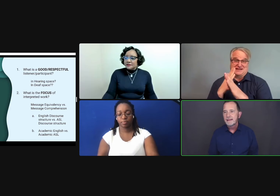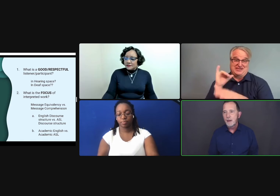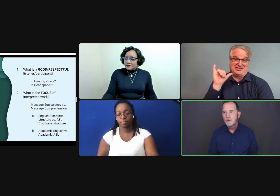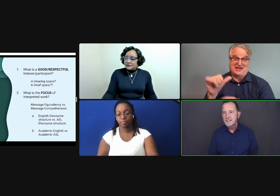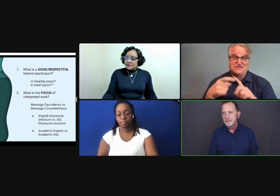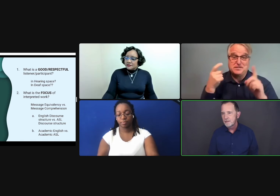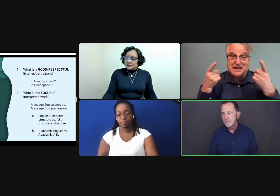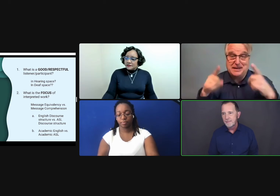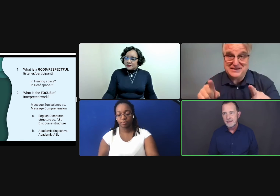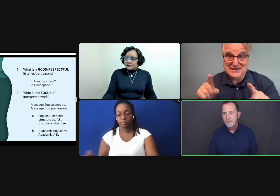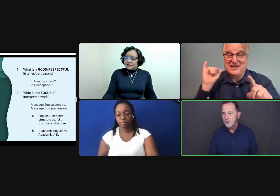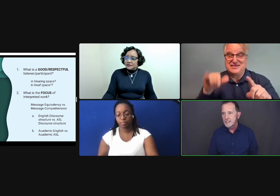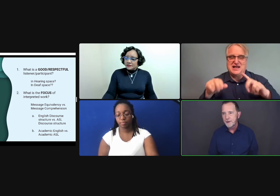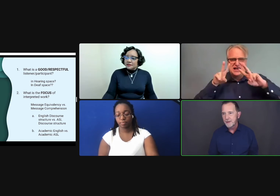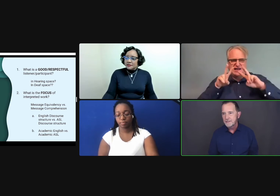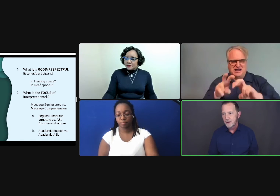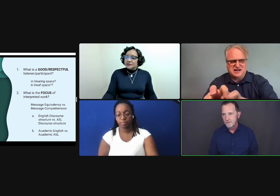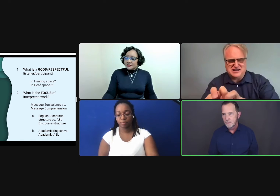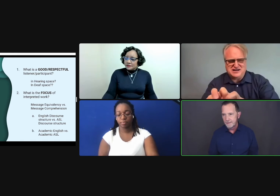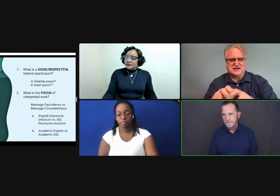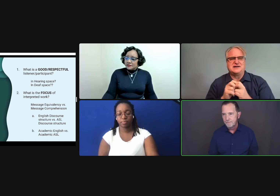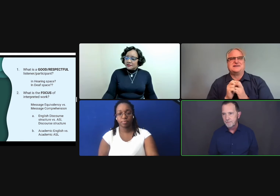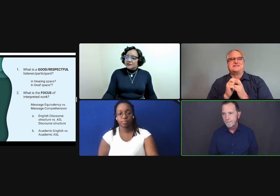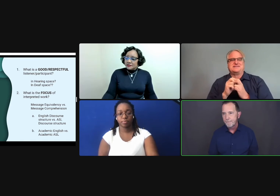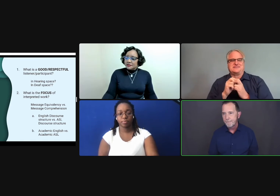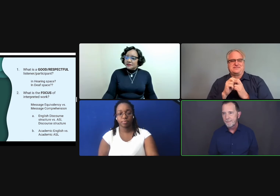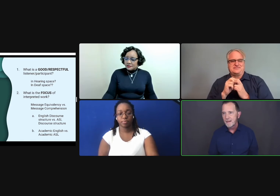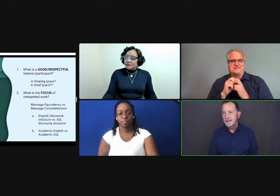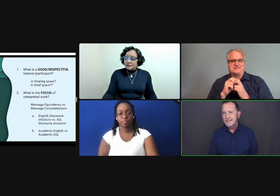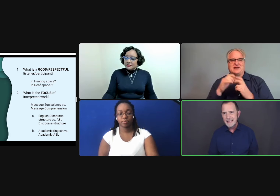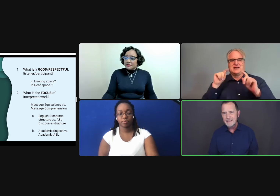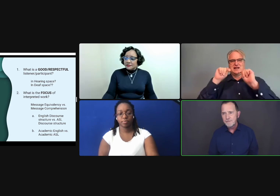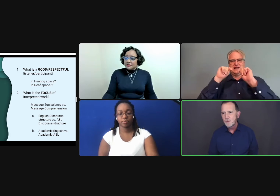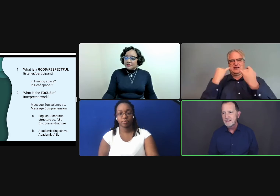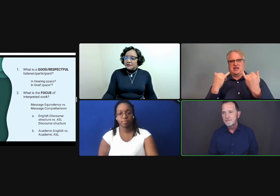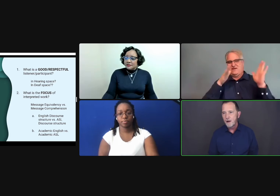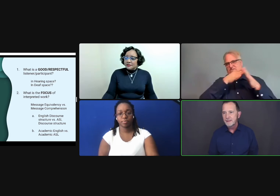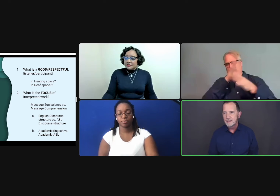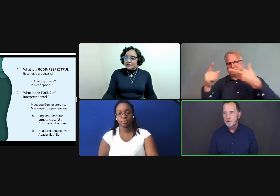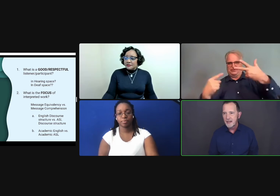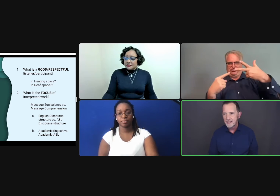that will result in a better experience for everyone. And it takes everyone's involvement in the process.